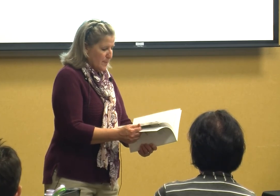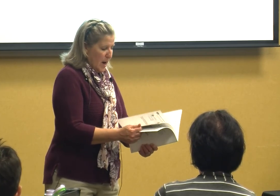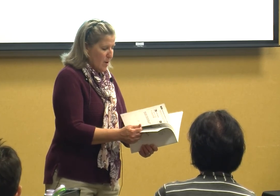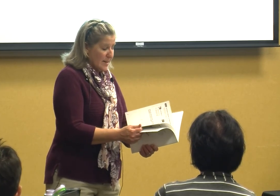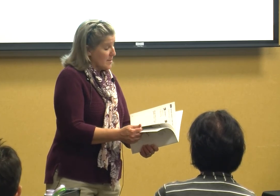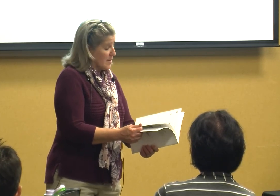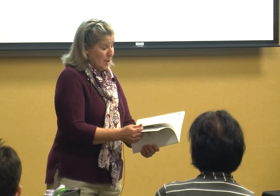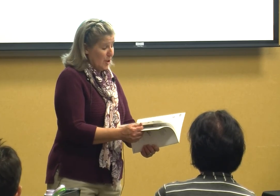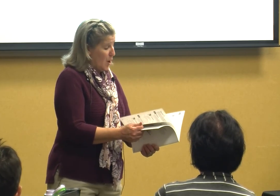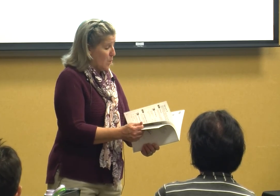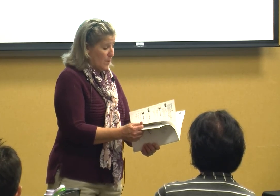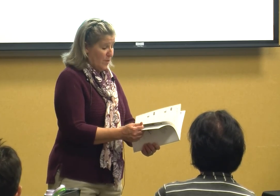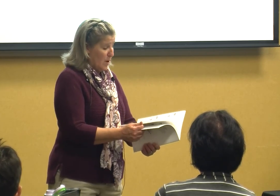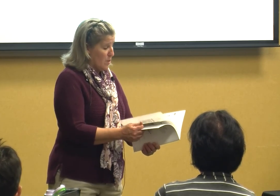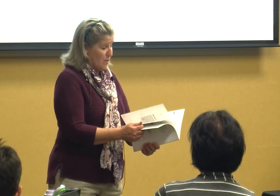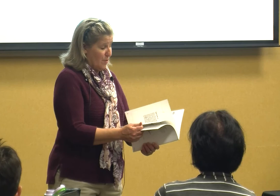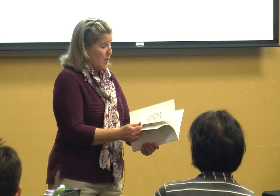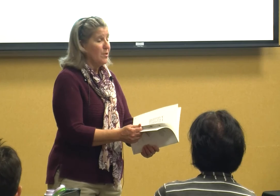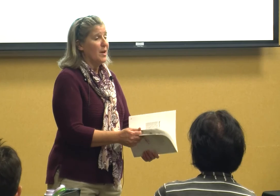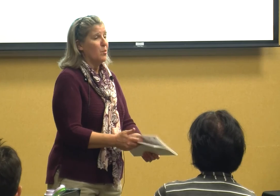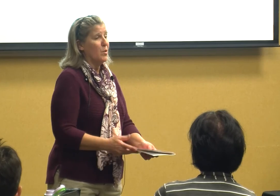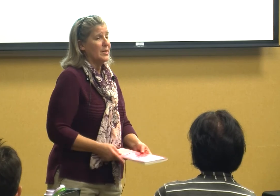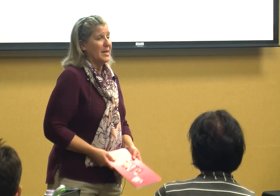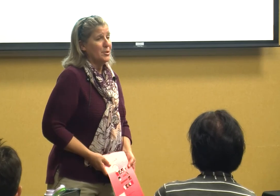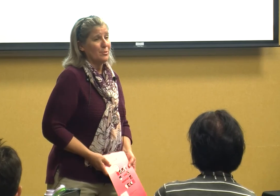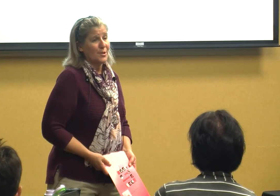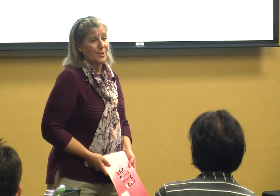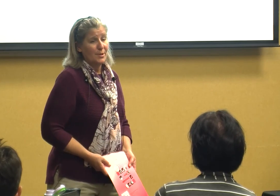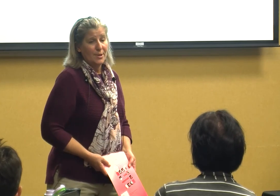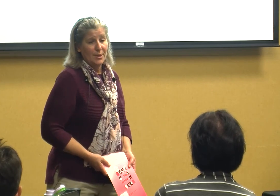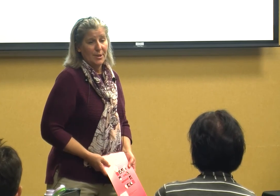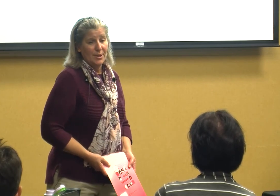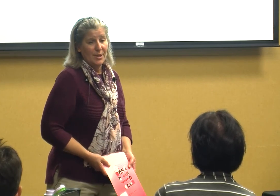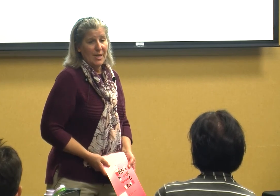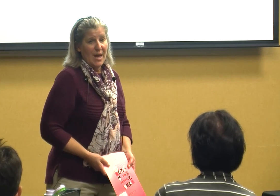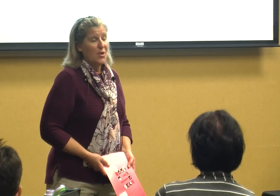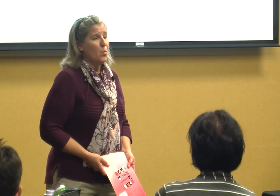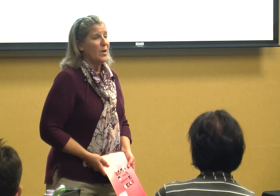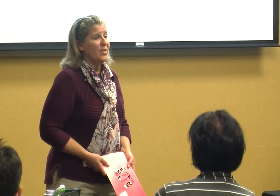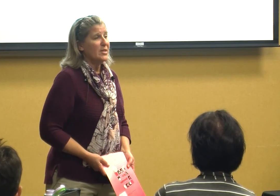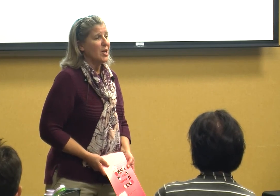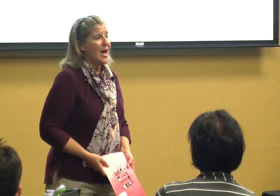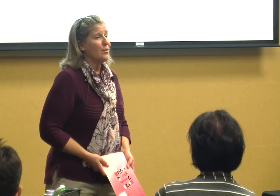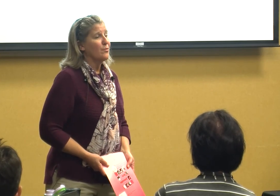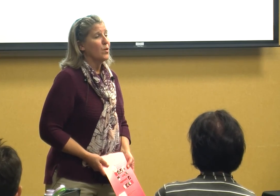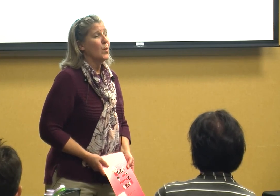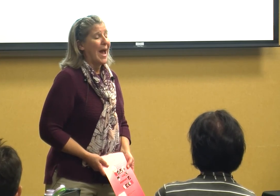parents you know they're they're the number one teachers and they're with that child throughout